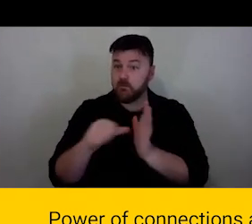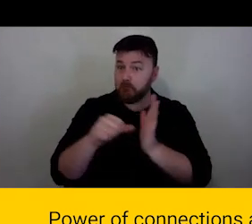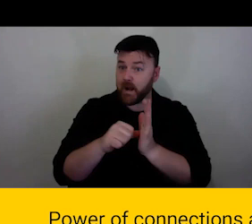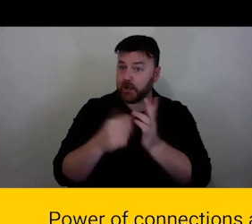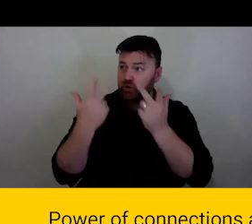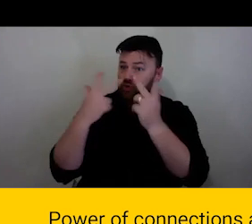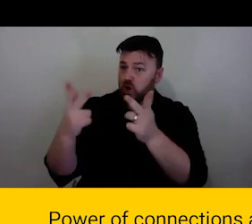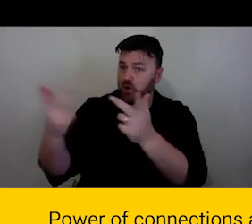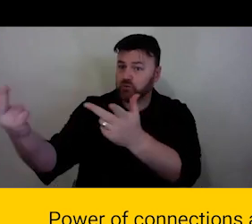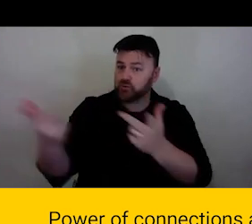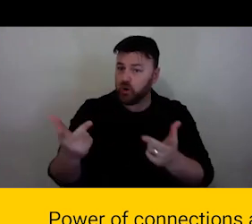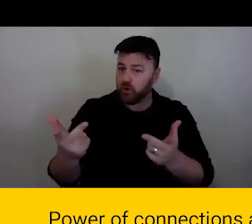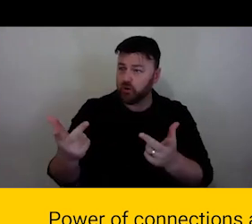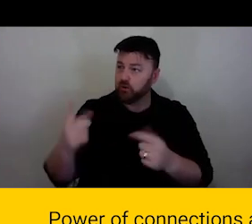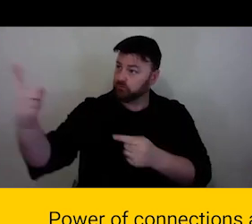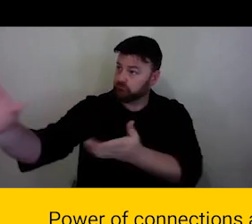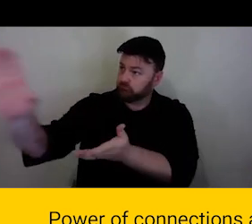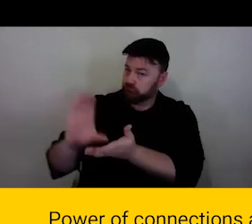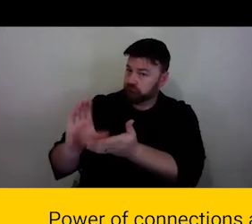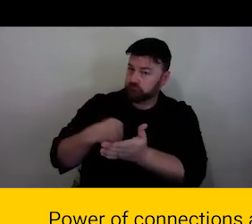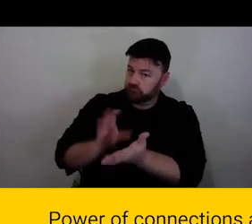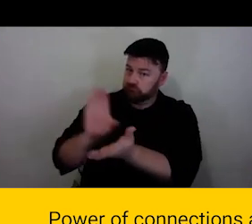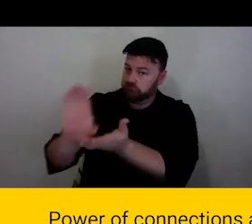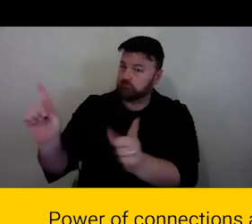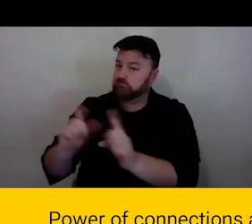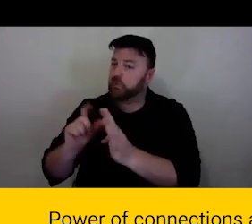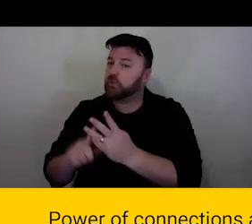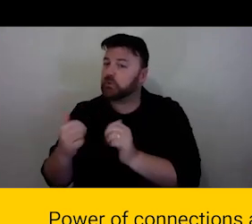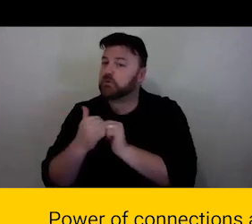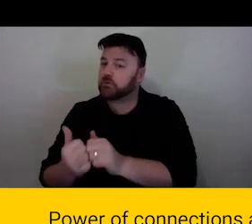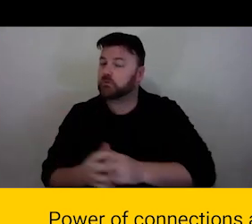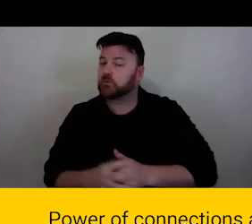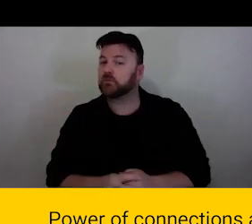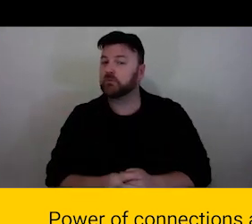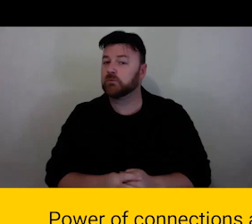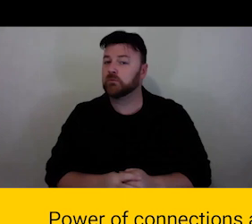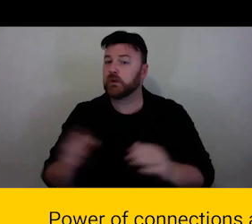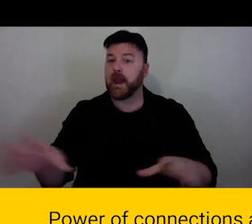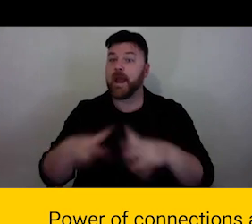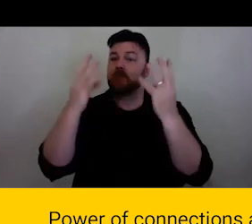expected investment is and what the overall considerations and costs and risks are?